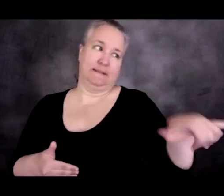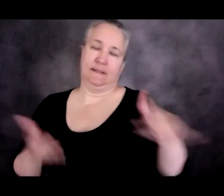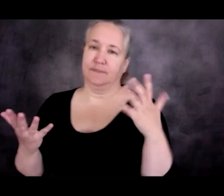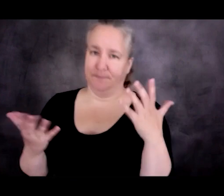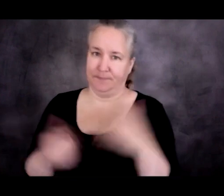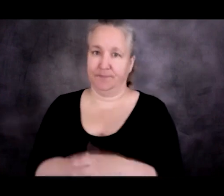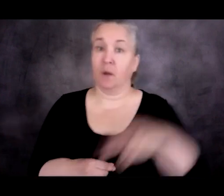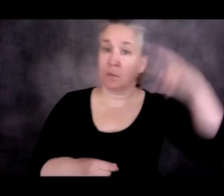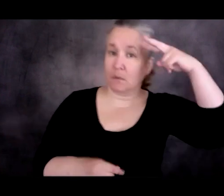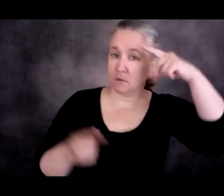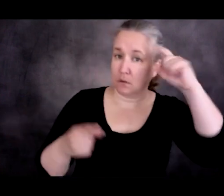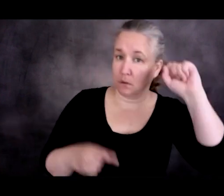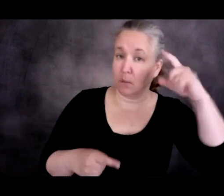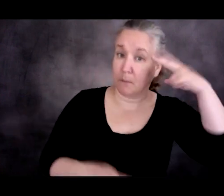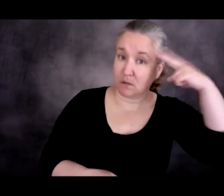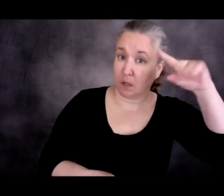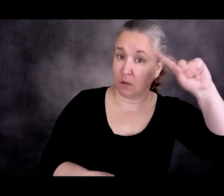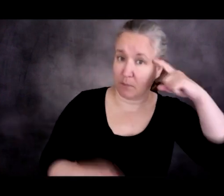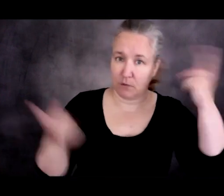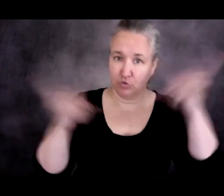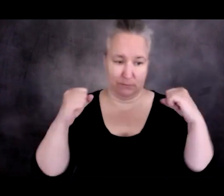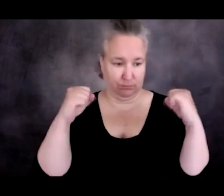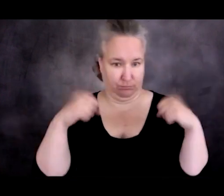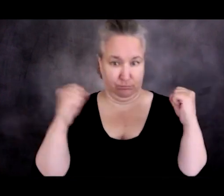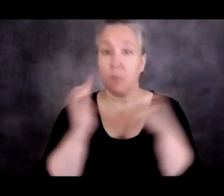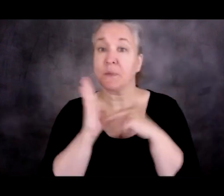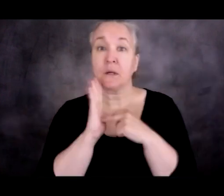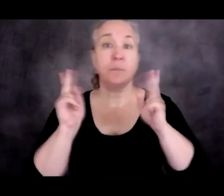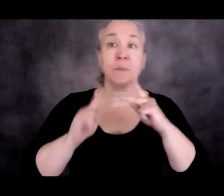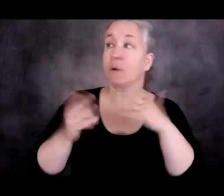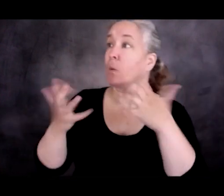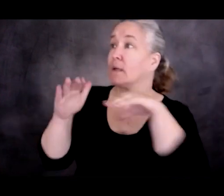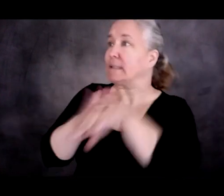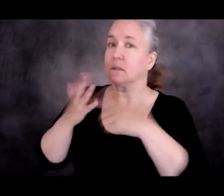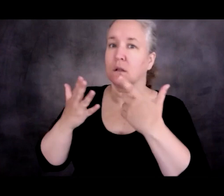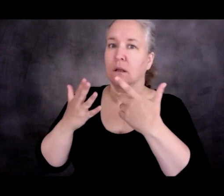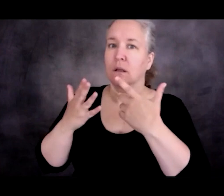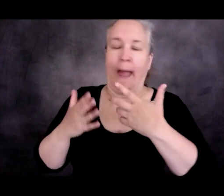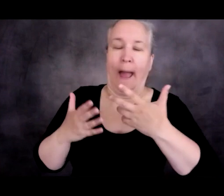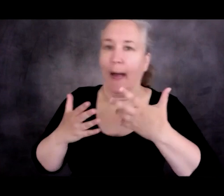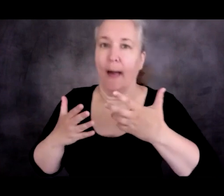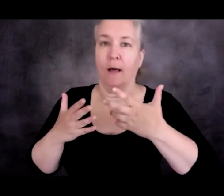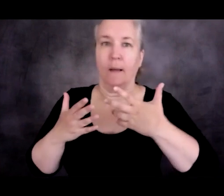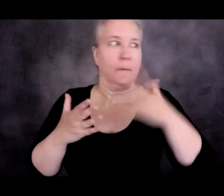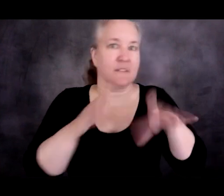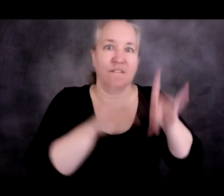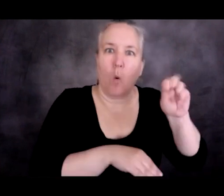It meant that asylum seekers had to find their own food and shelter on the Mexican side of the border,